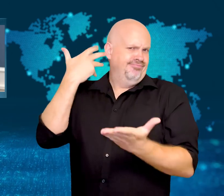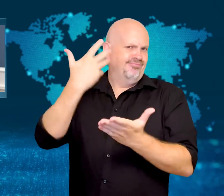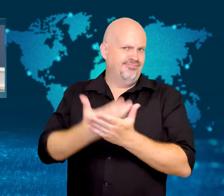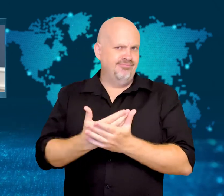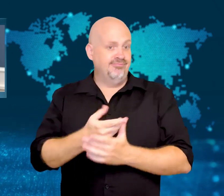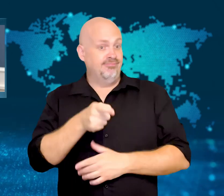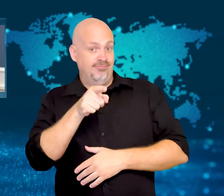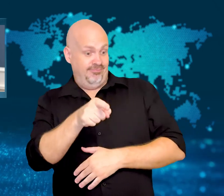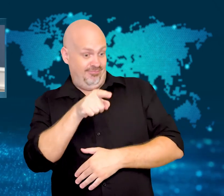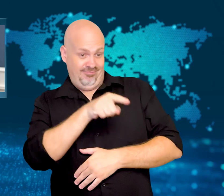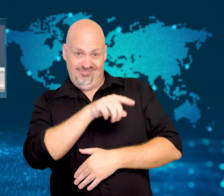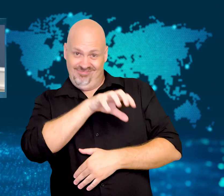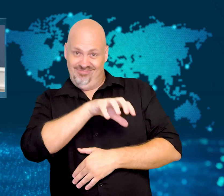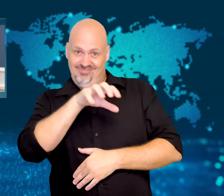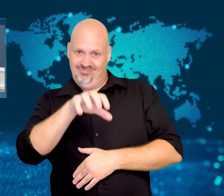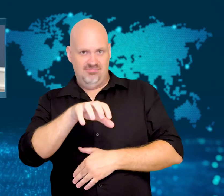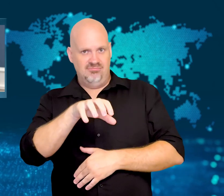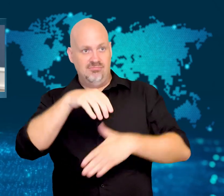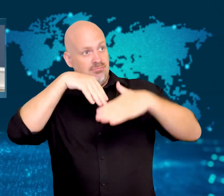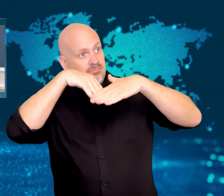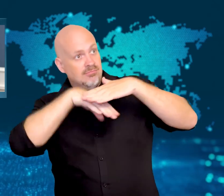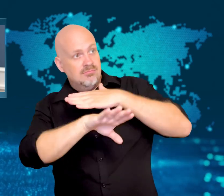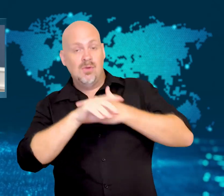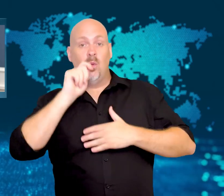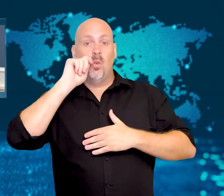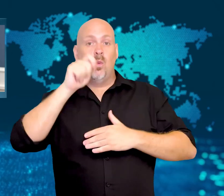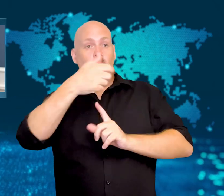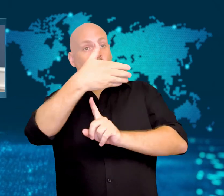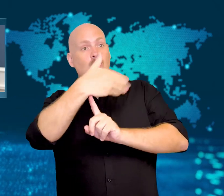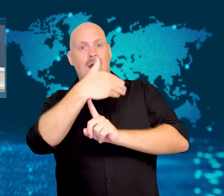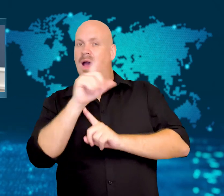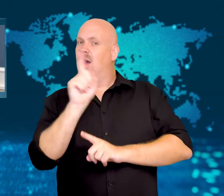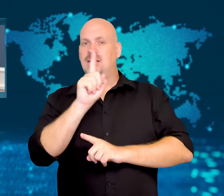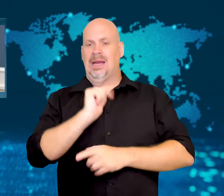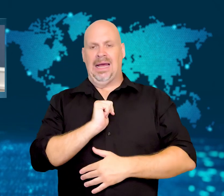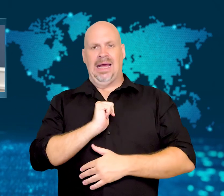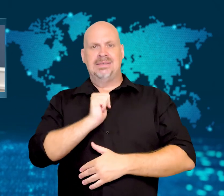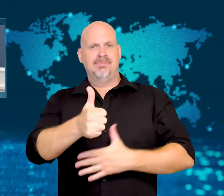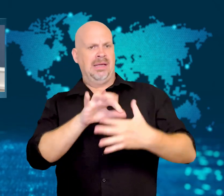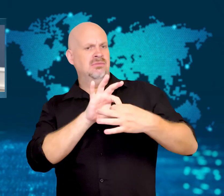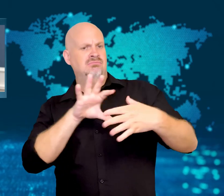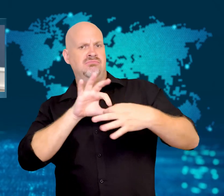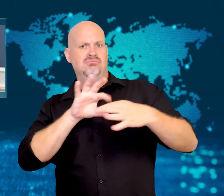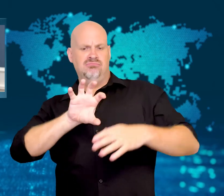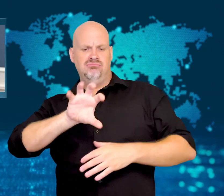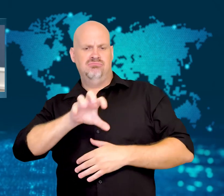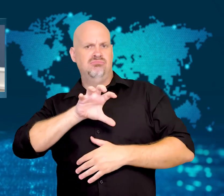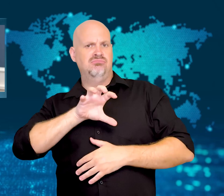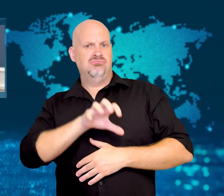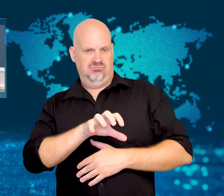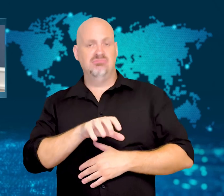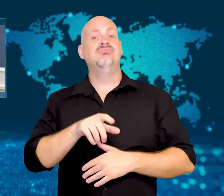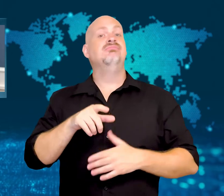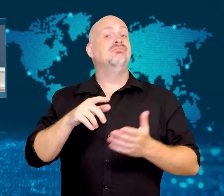Ukraine, some think he could claim victory and end the war.